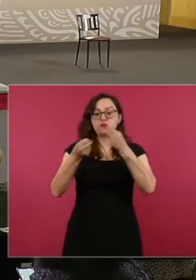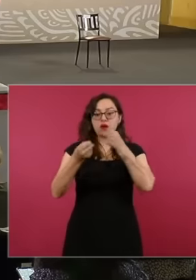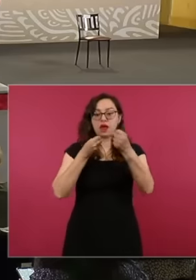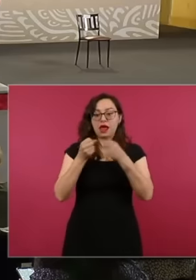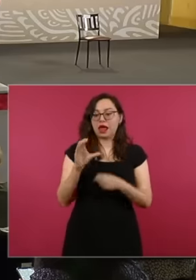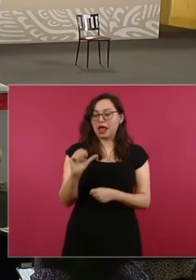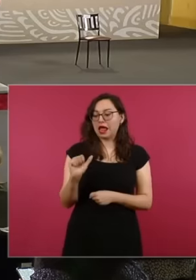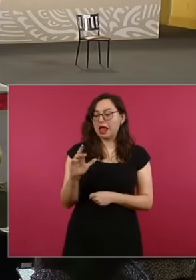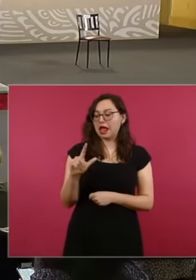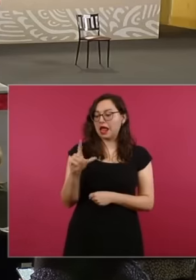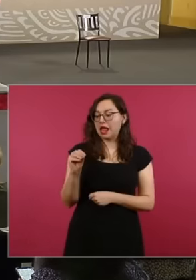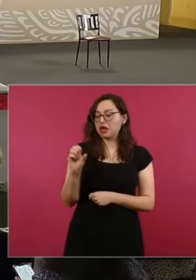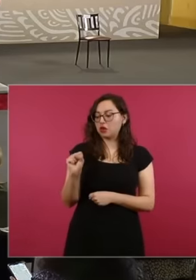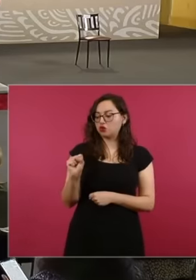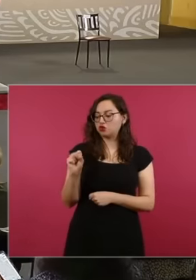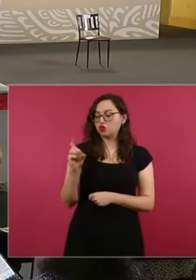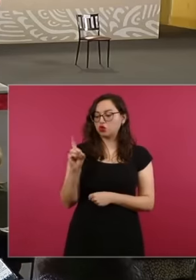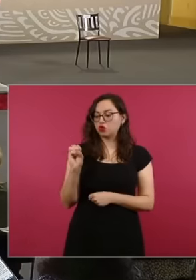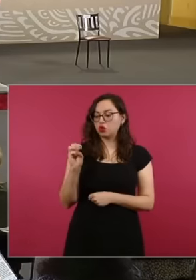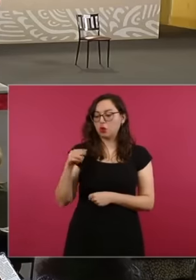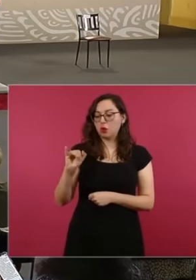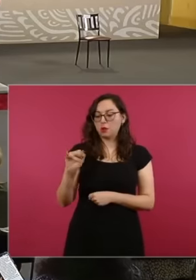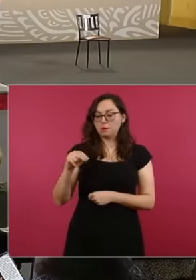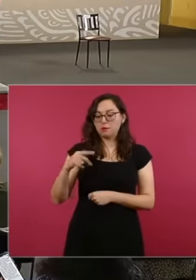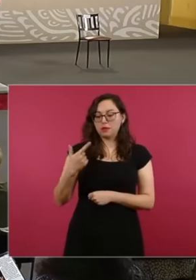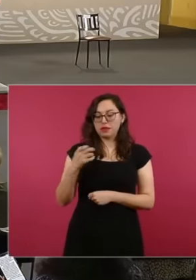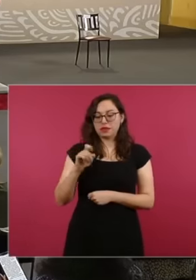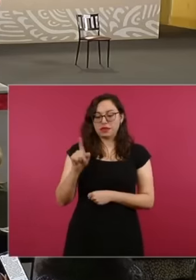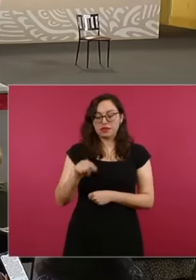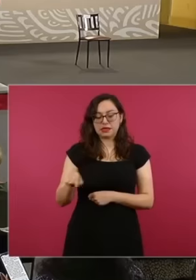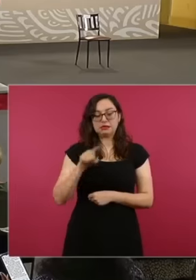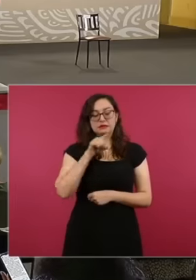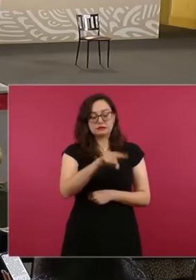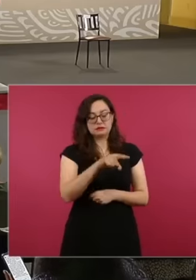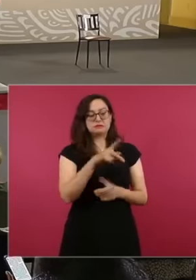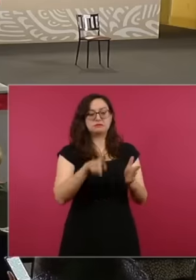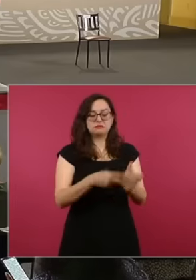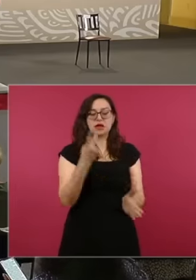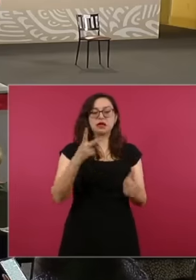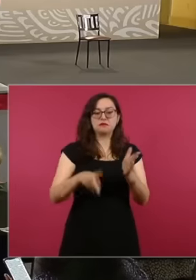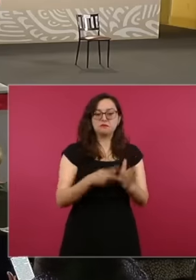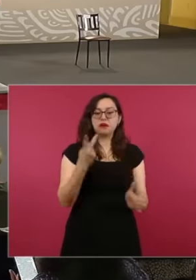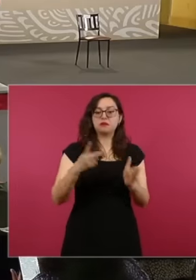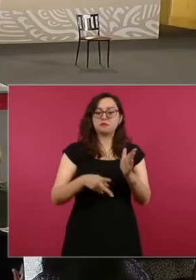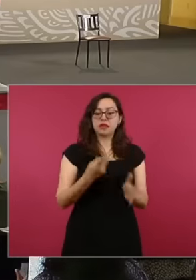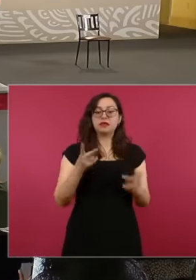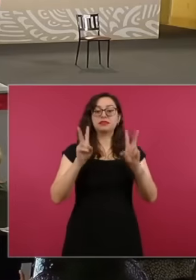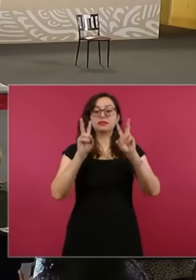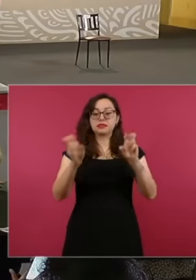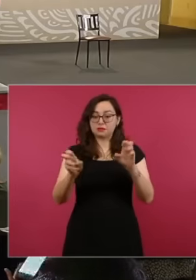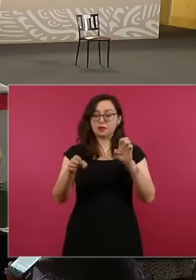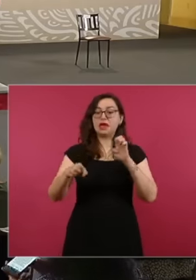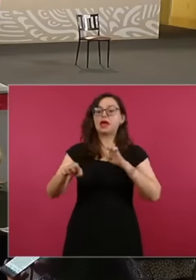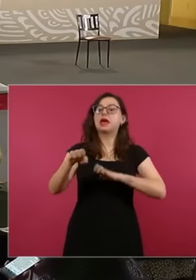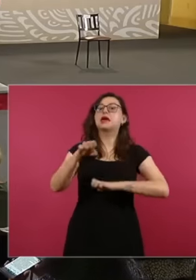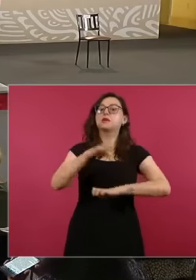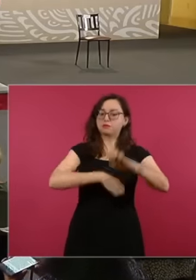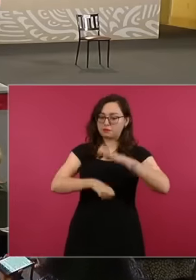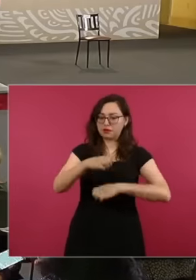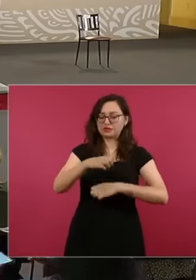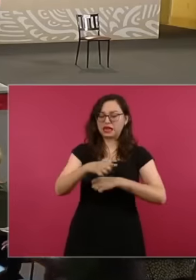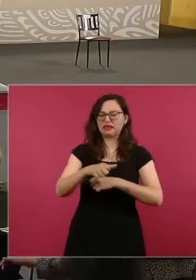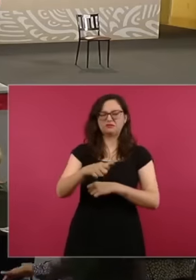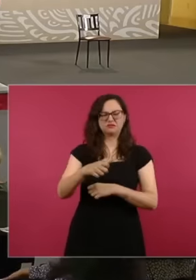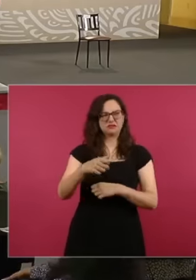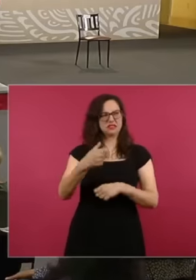a topic that has to do with this company called 13 eh He said it here, I received it in the